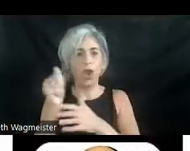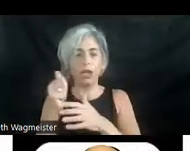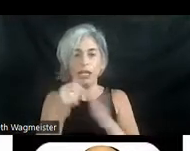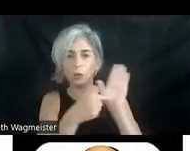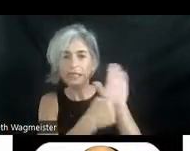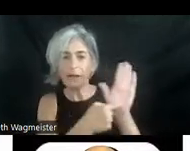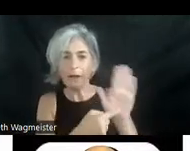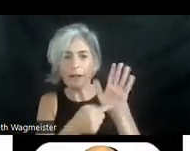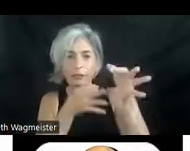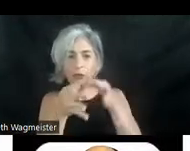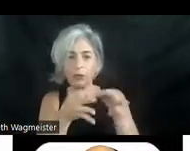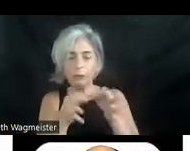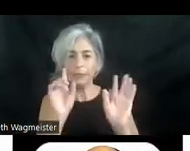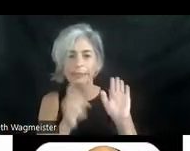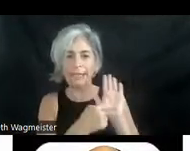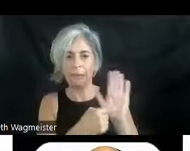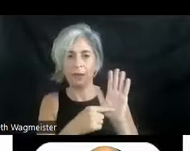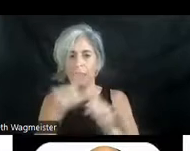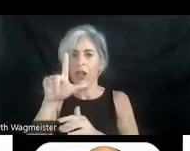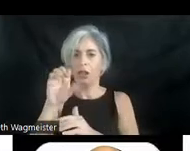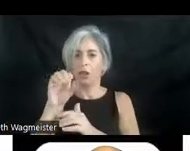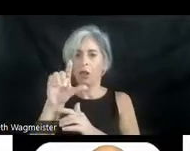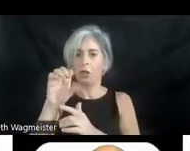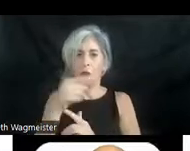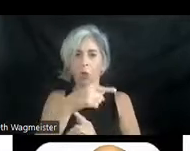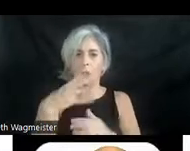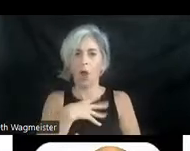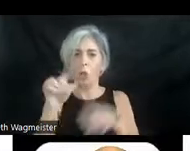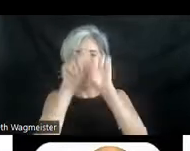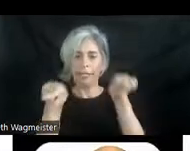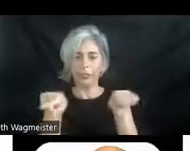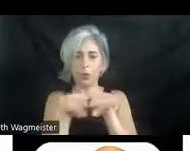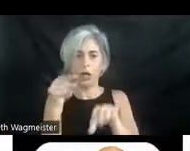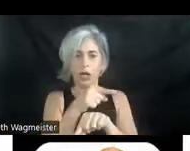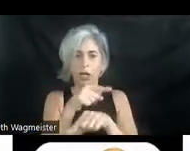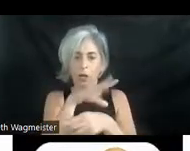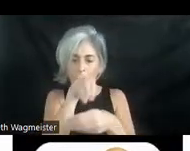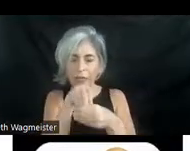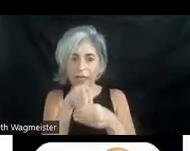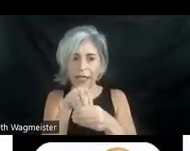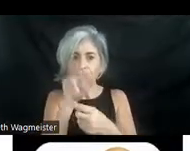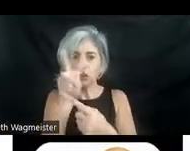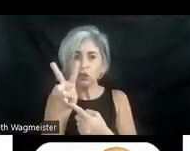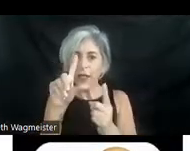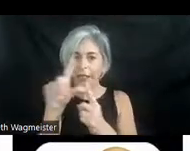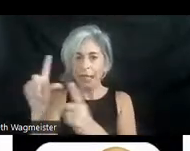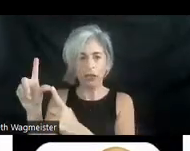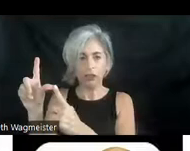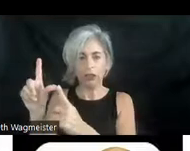is an image there. A logo. A white square within which are two letters in bold black